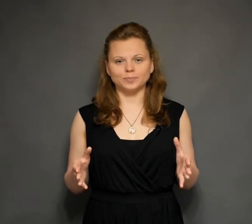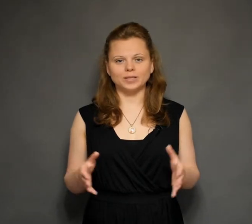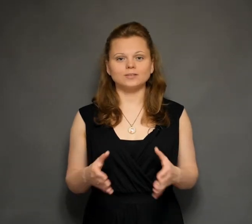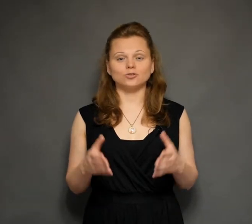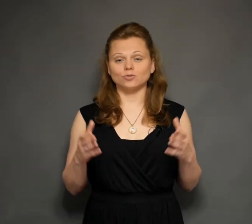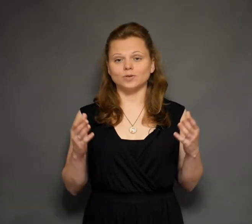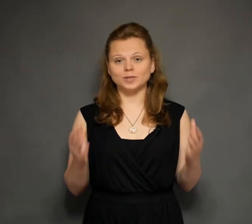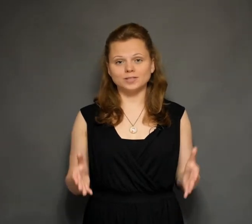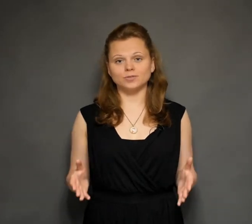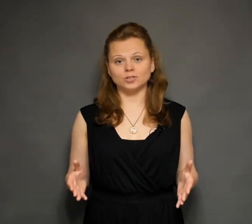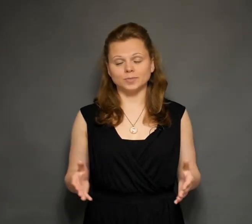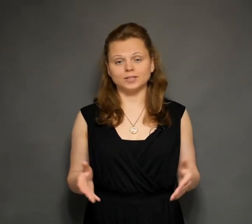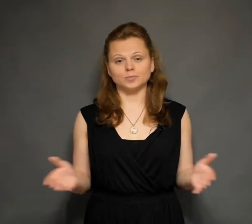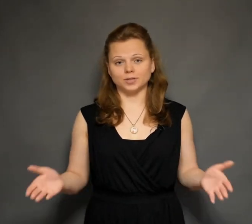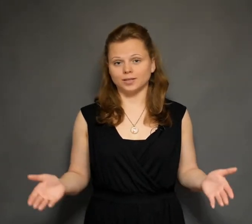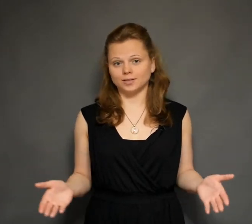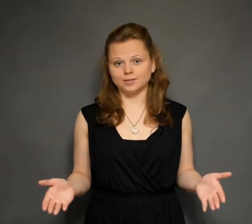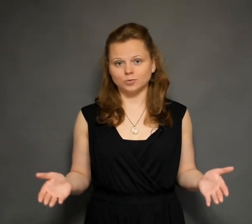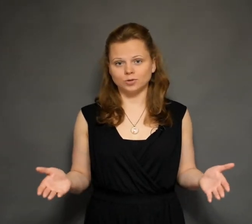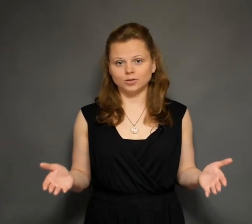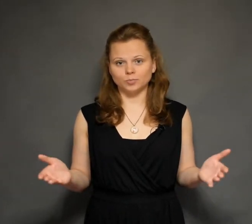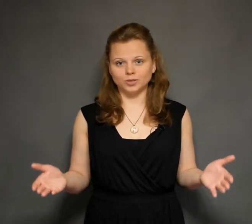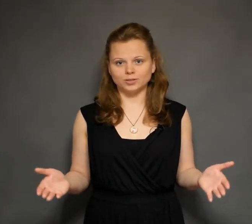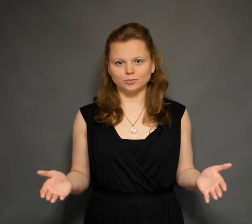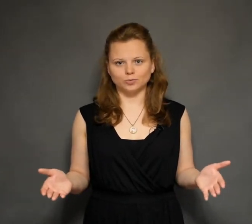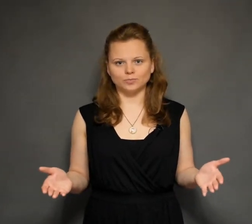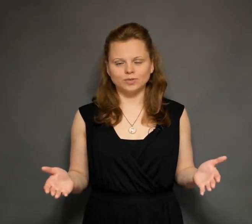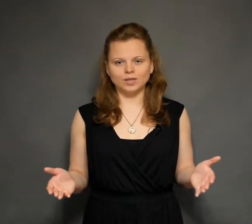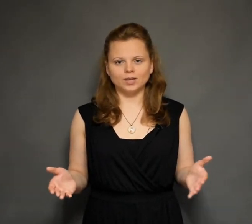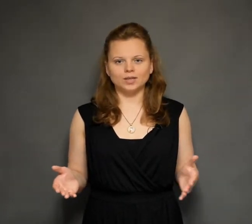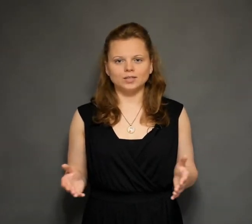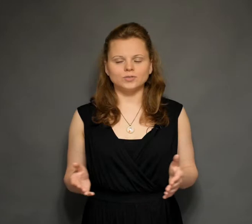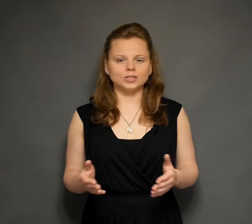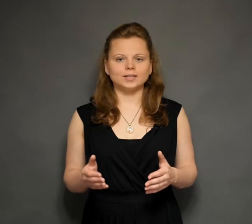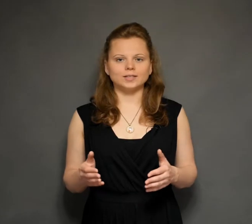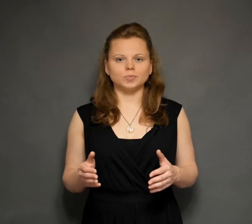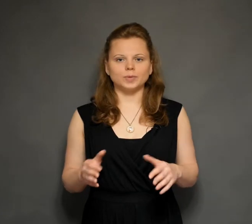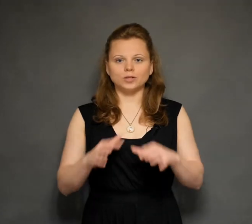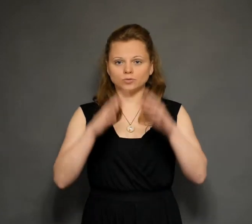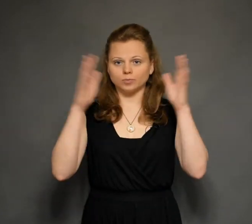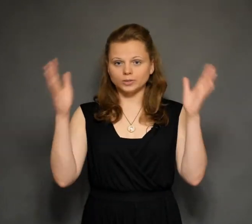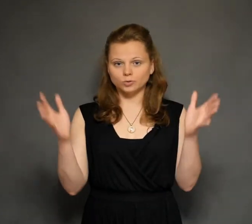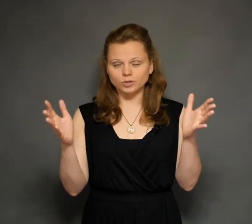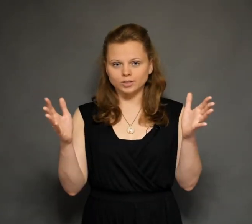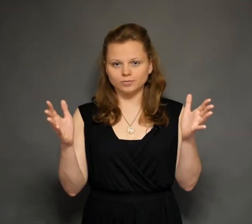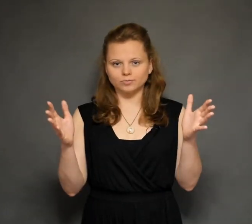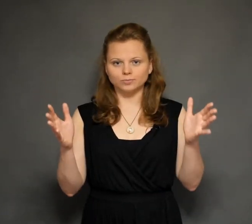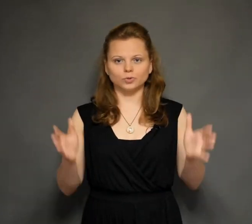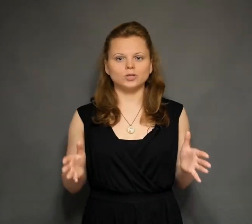It is clear that the information in them going on a regional basis Not all the data falls in the Regional Archives, many